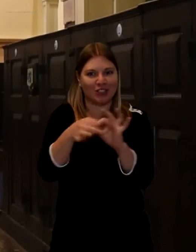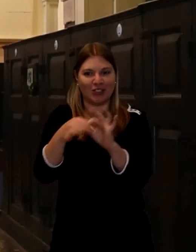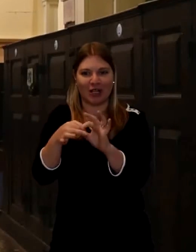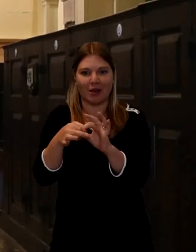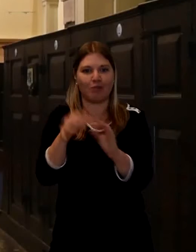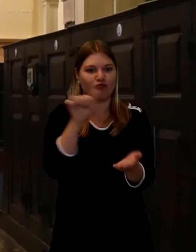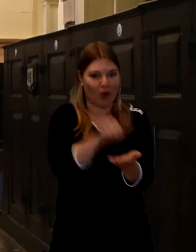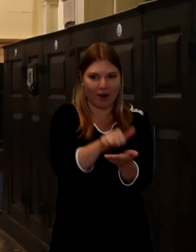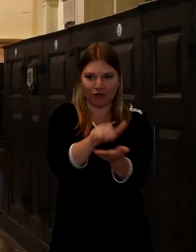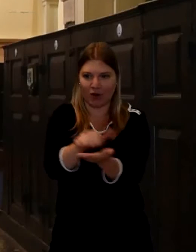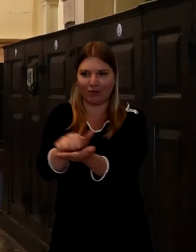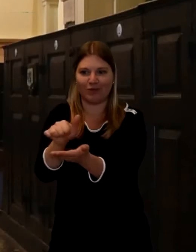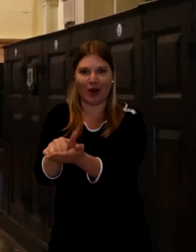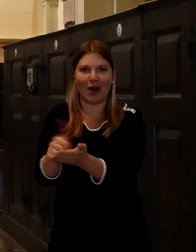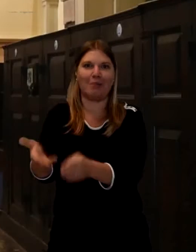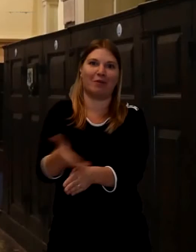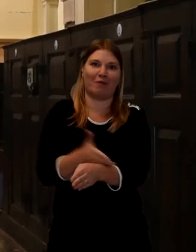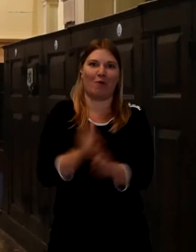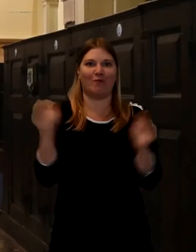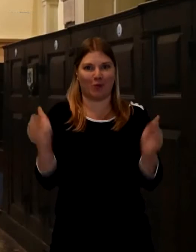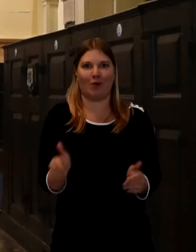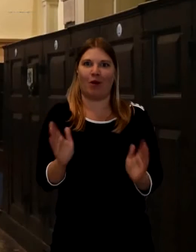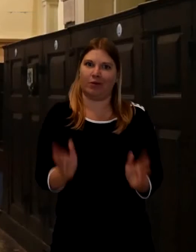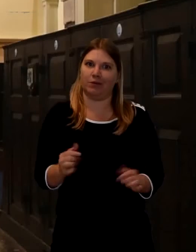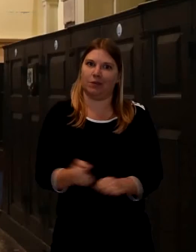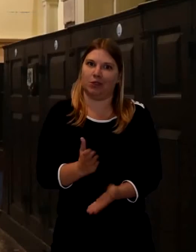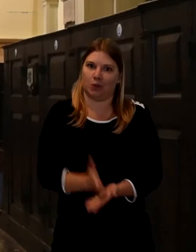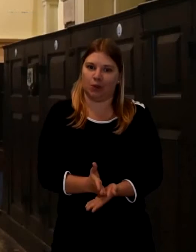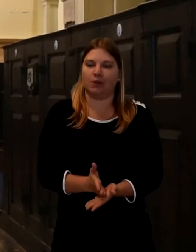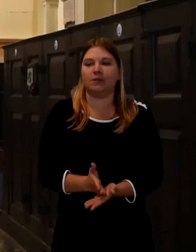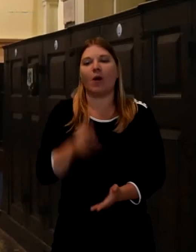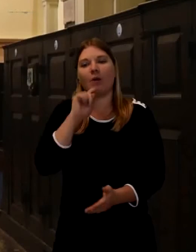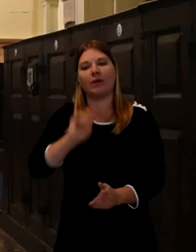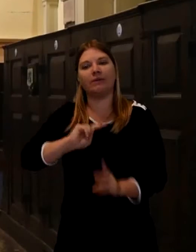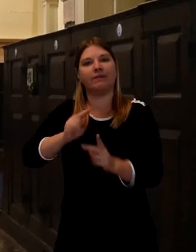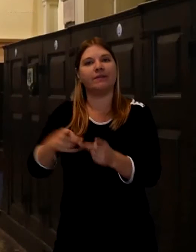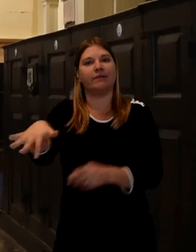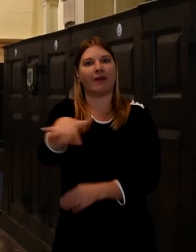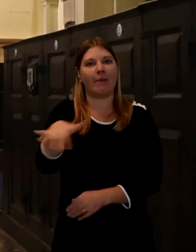Because that will upset people. So we discuss what people want.